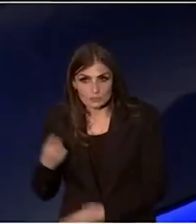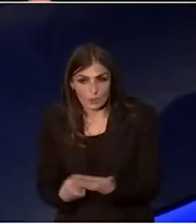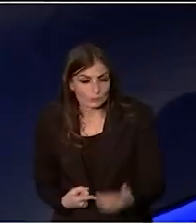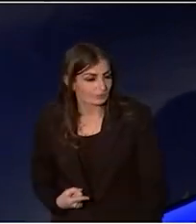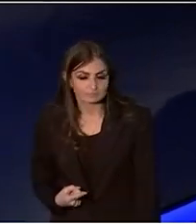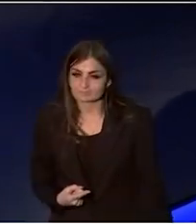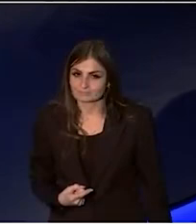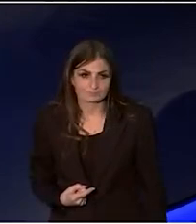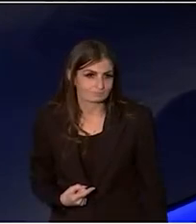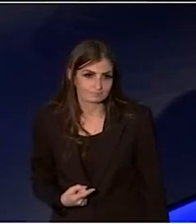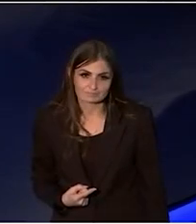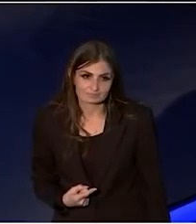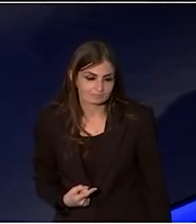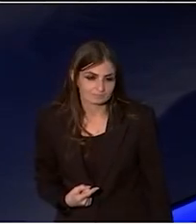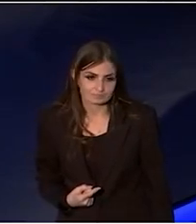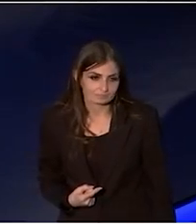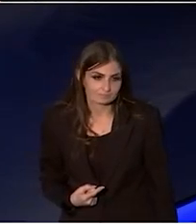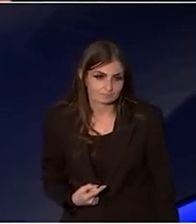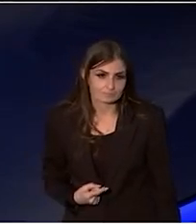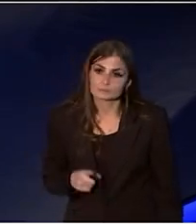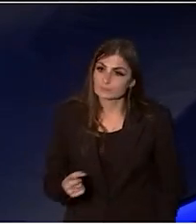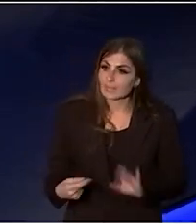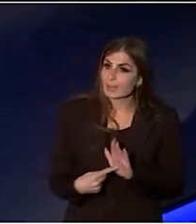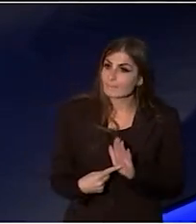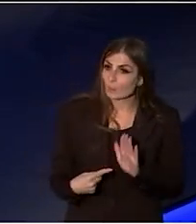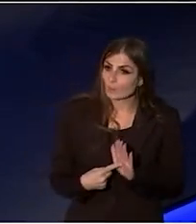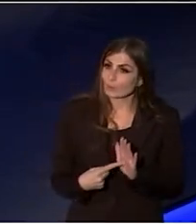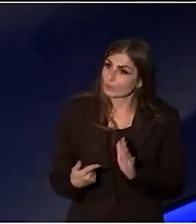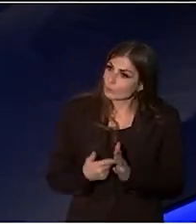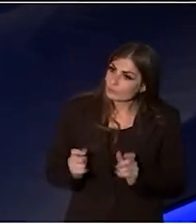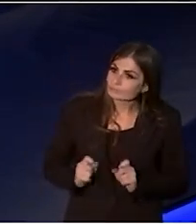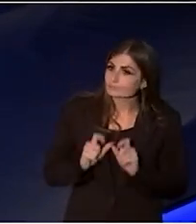It's important that we're going out to the suburbs.